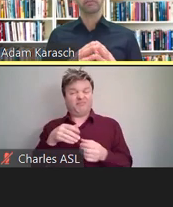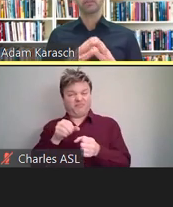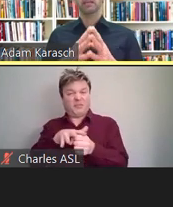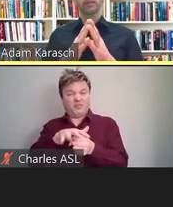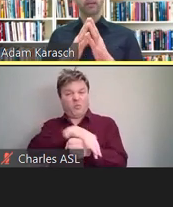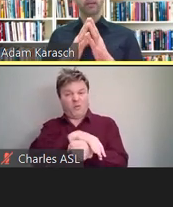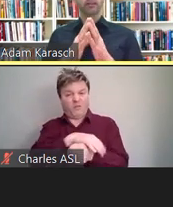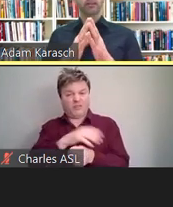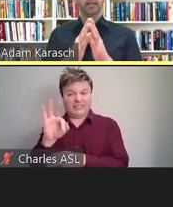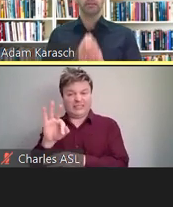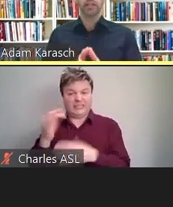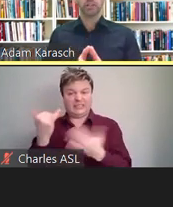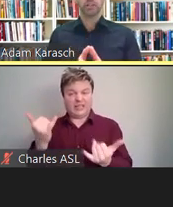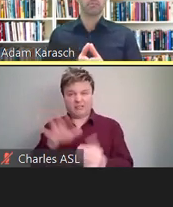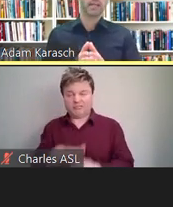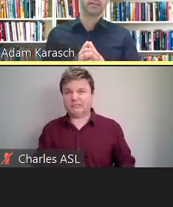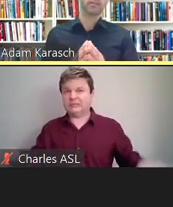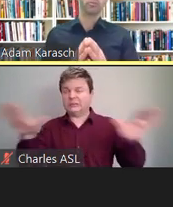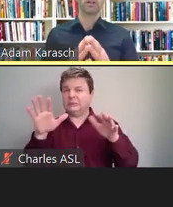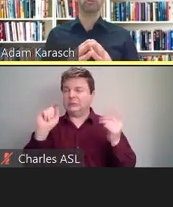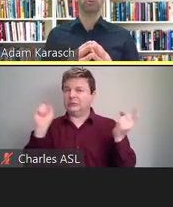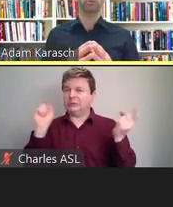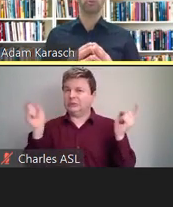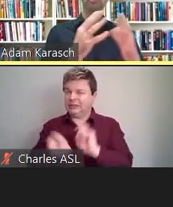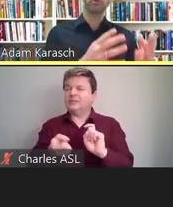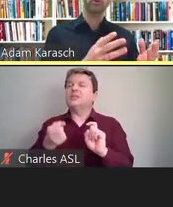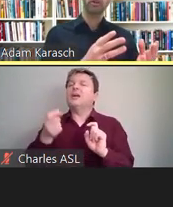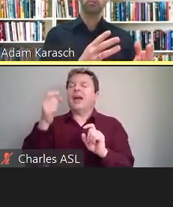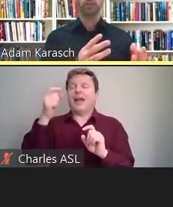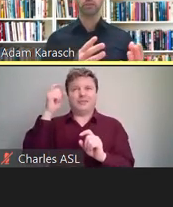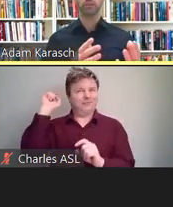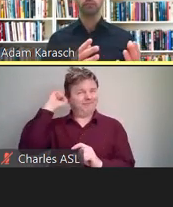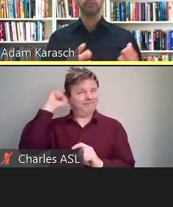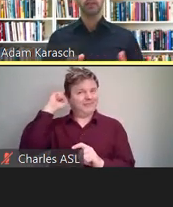to keep accommodation's in mind as well for prerecorded material.